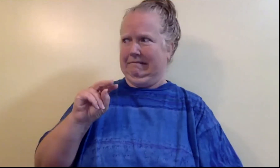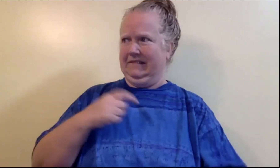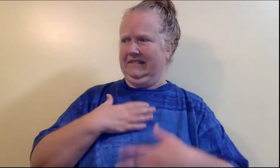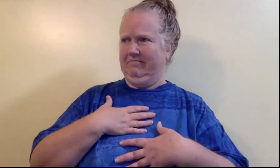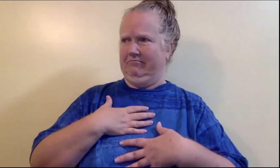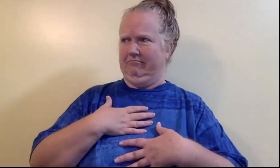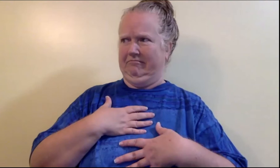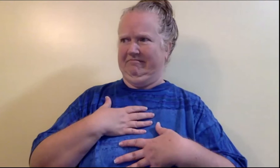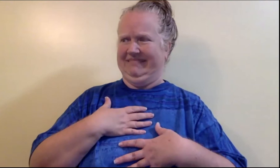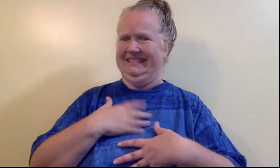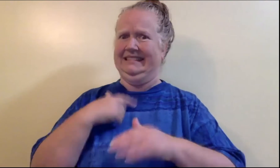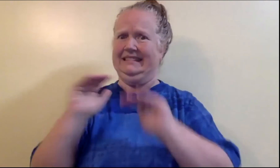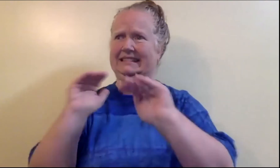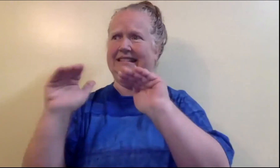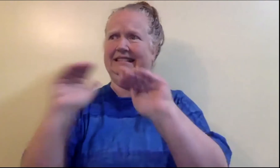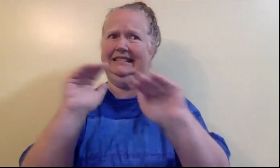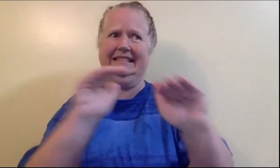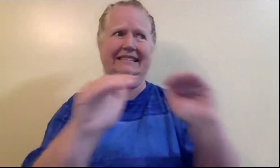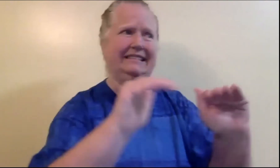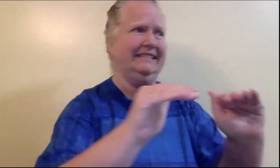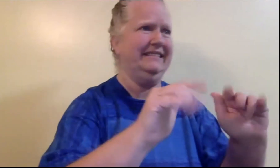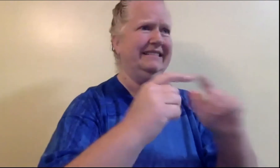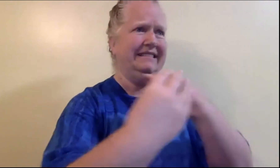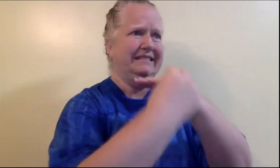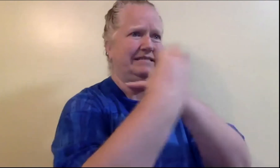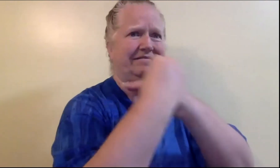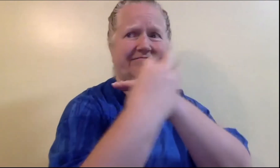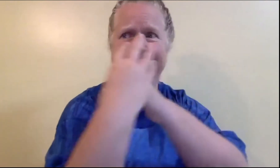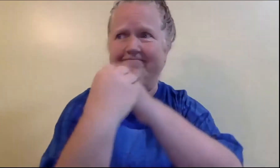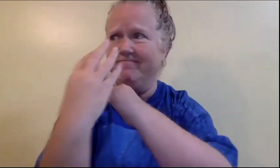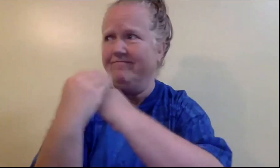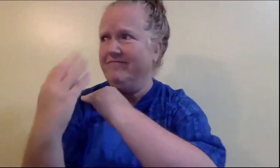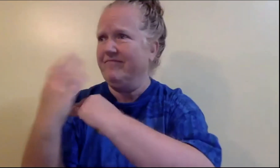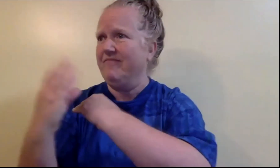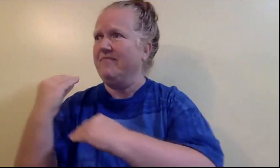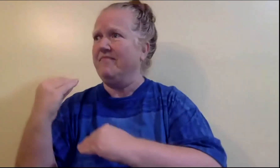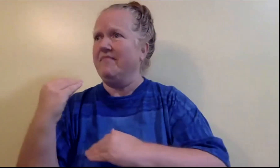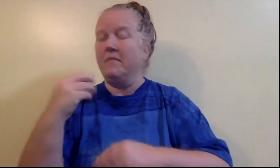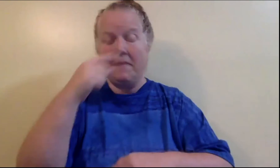When I saw that lyric, I decided I needed to do something.